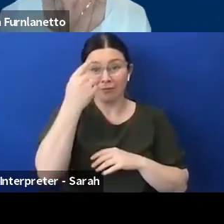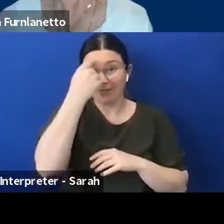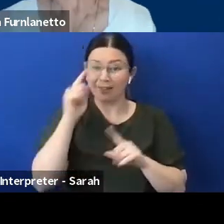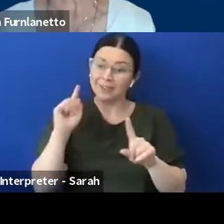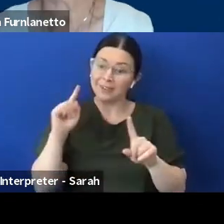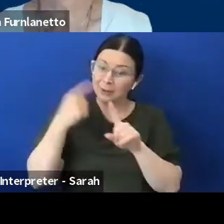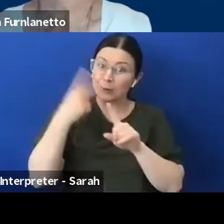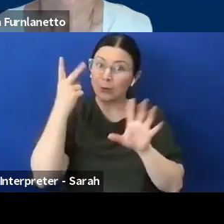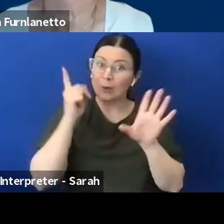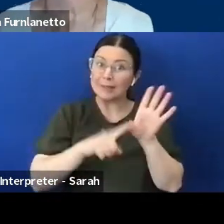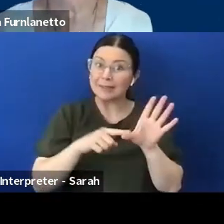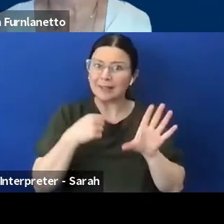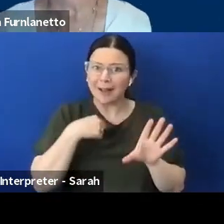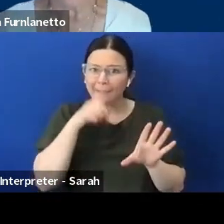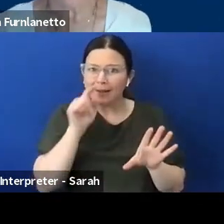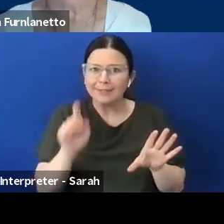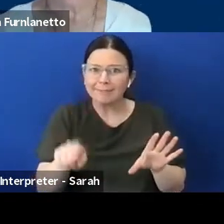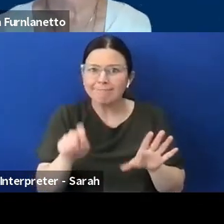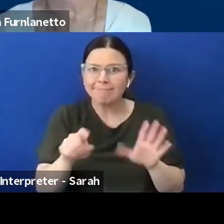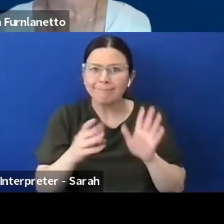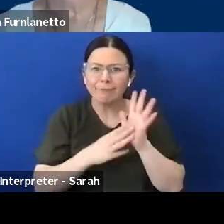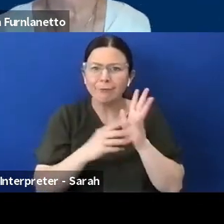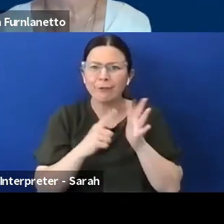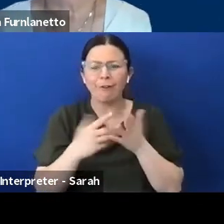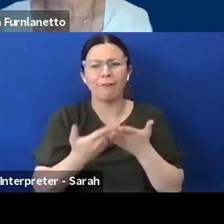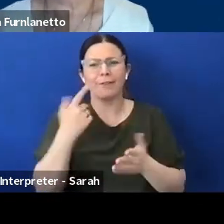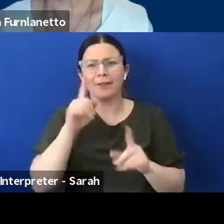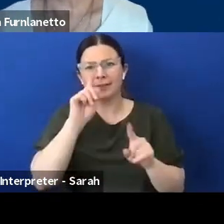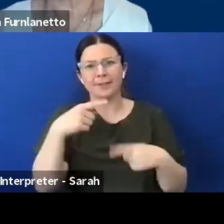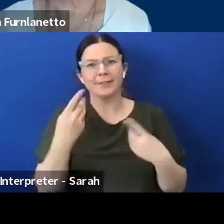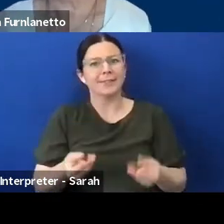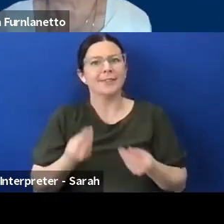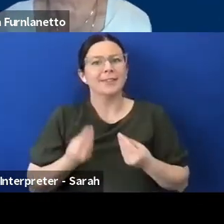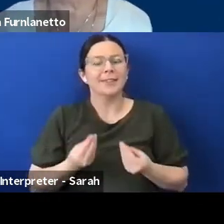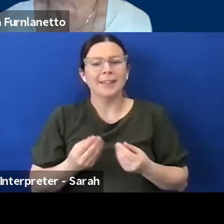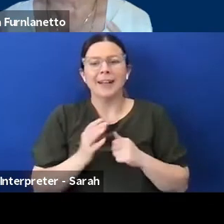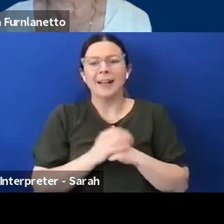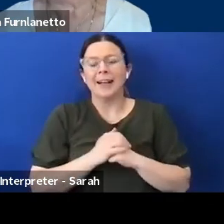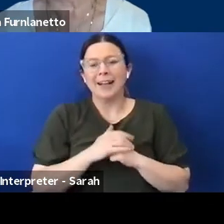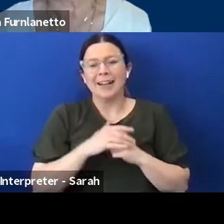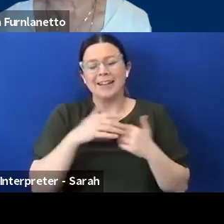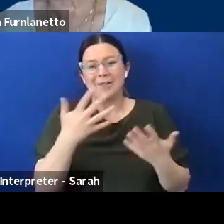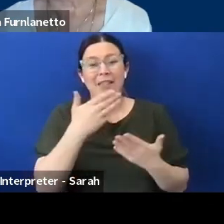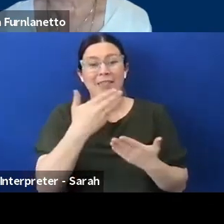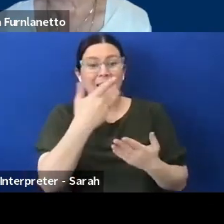Thank you Jim, that was really insightful and I think to just capture